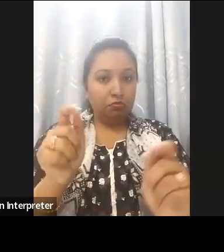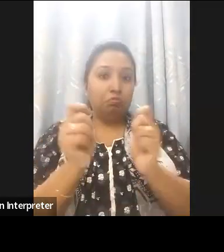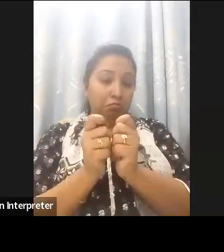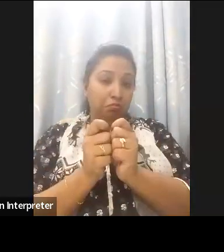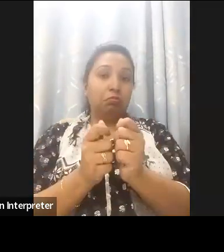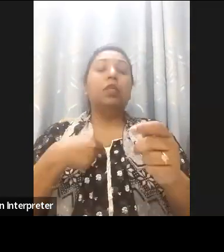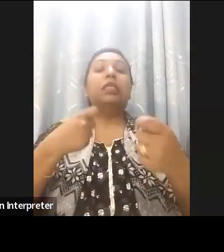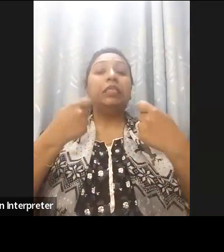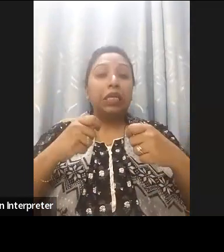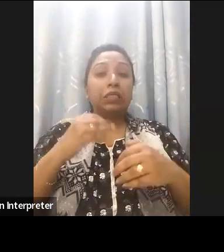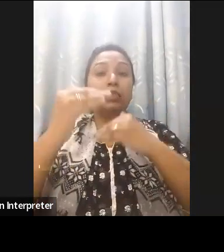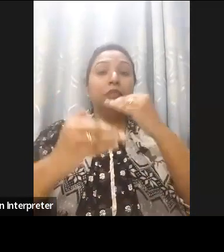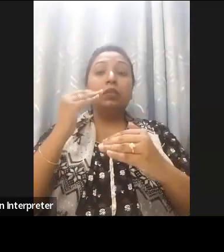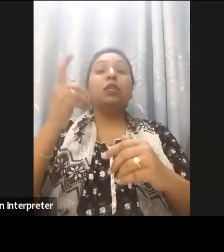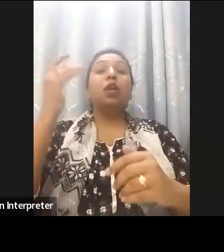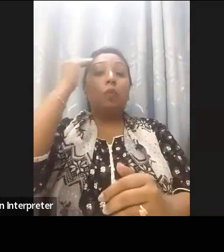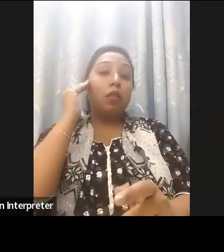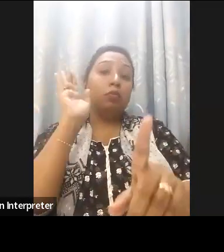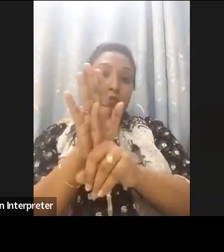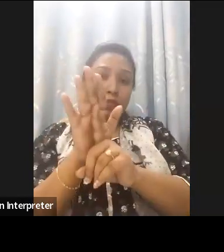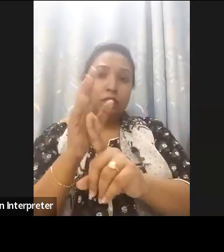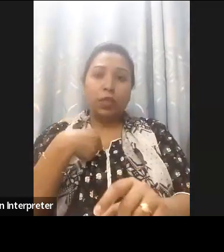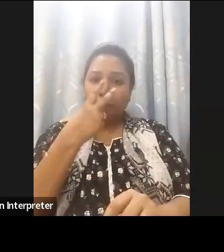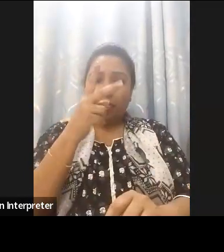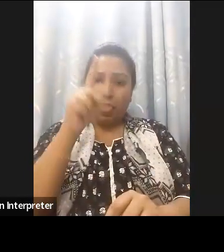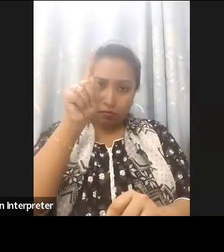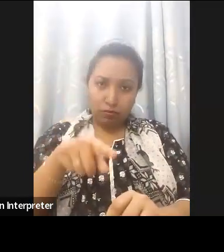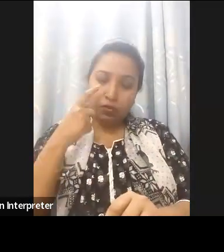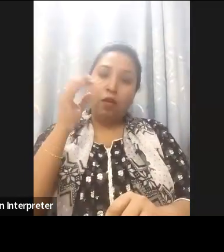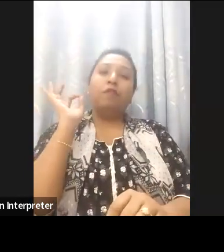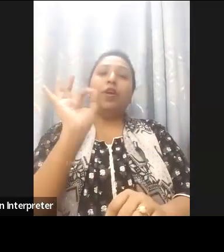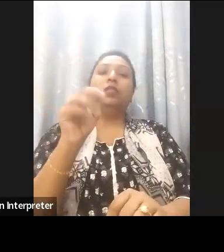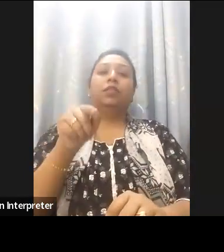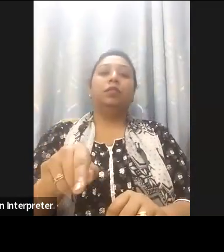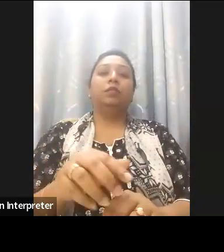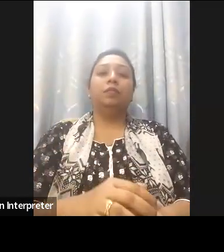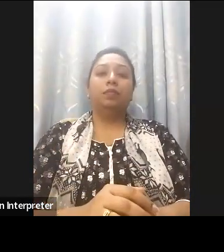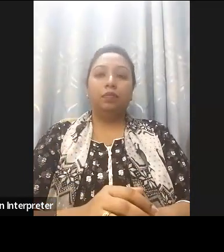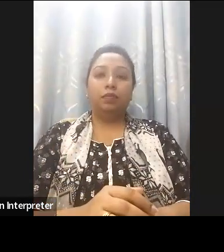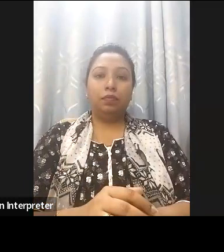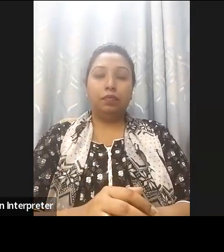to make sure that we really implement digital inclusion. It's important that now we make sure